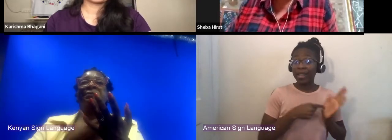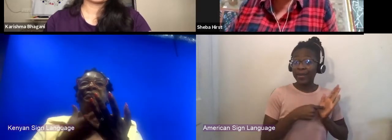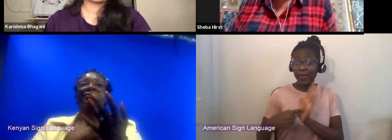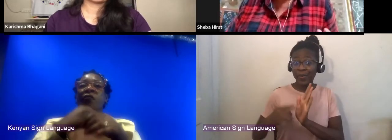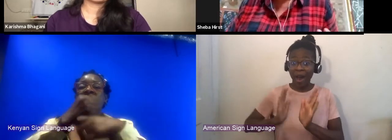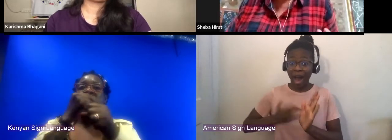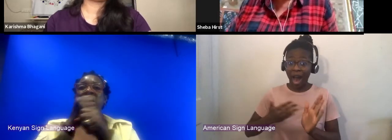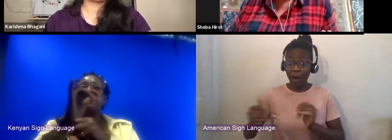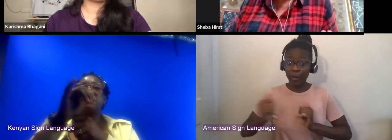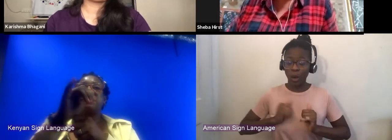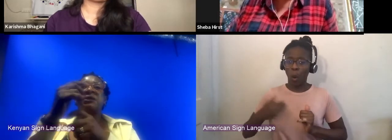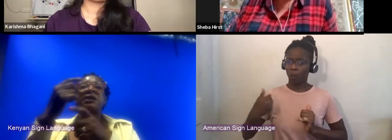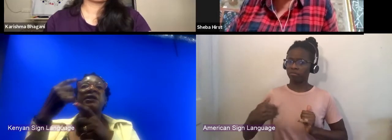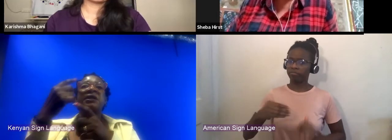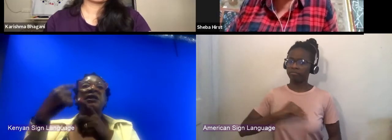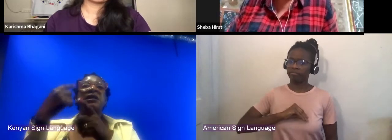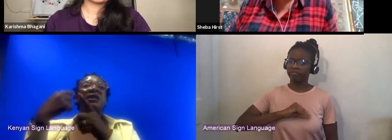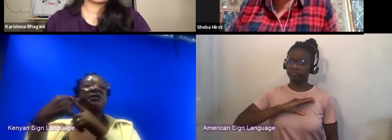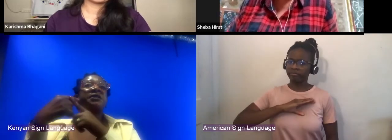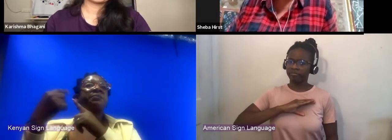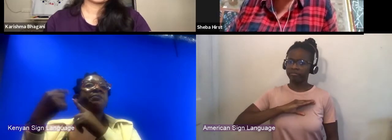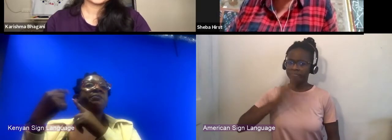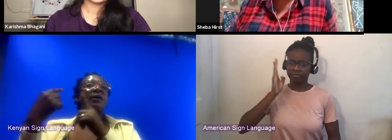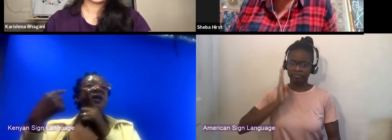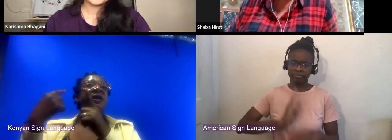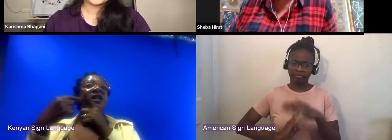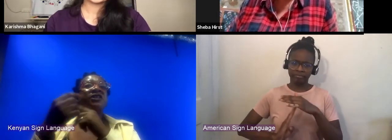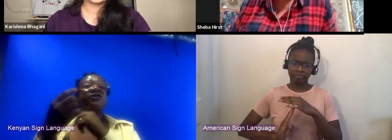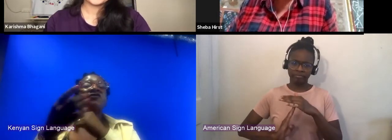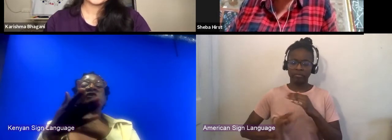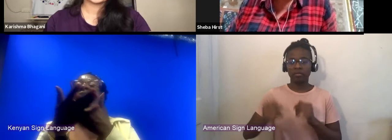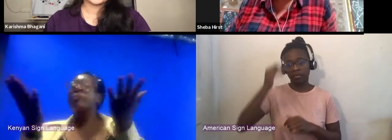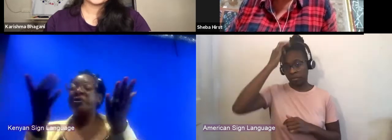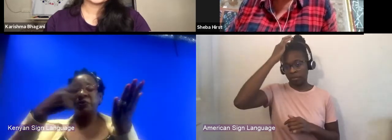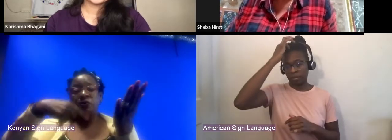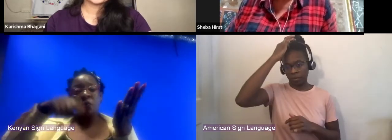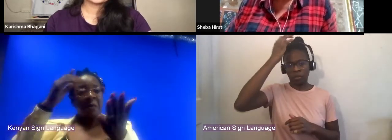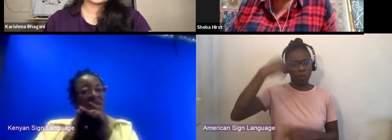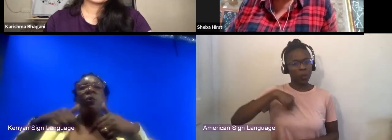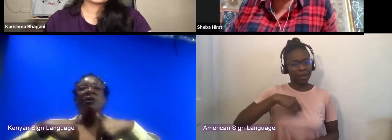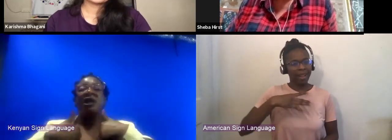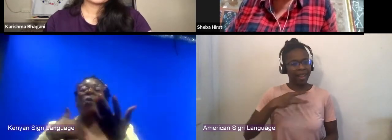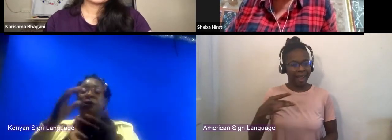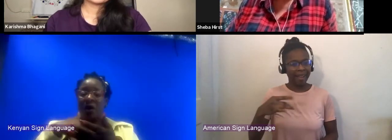I mean, we believe in ourselves back to get that affirmation that where we're producing content